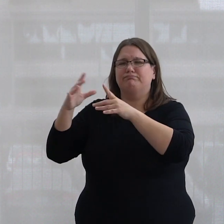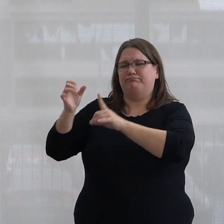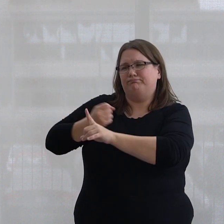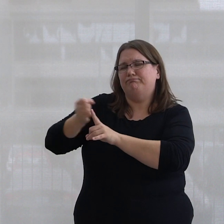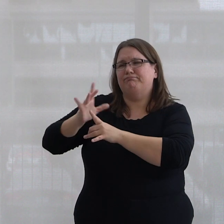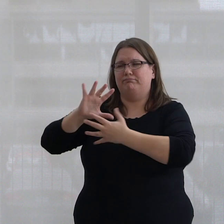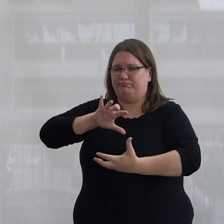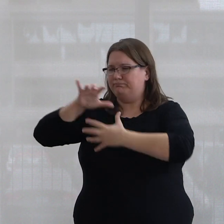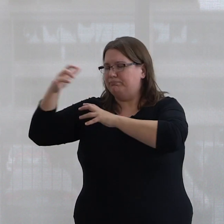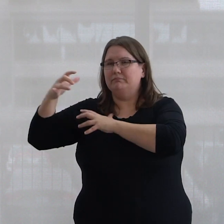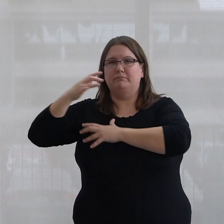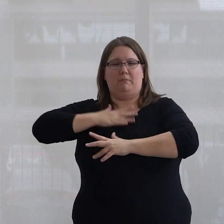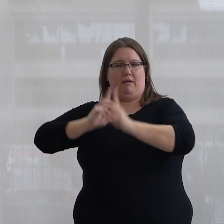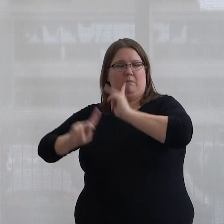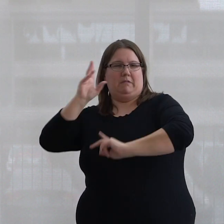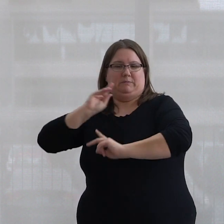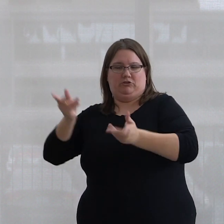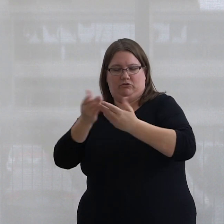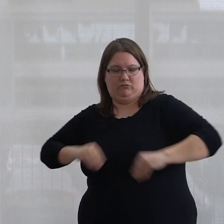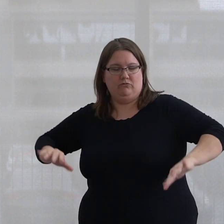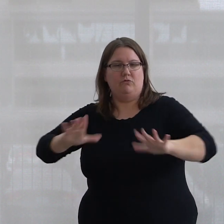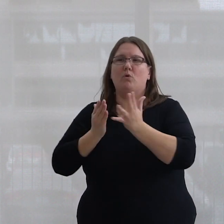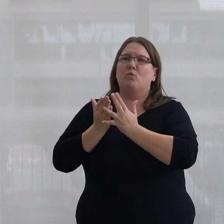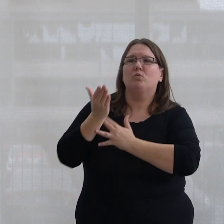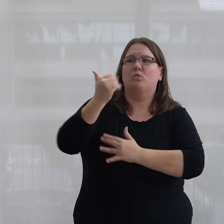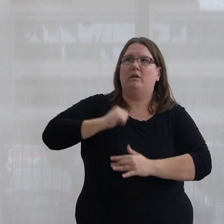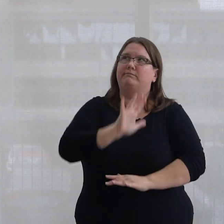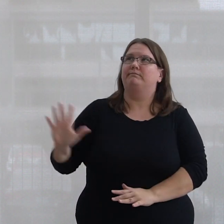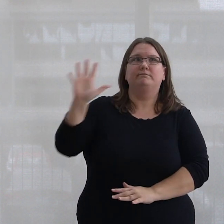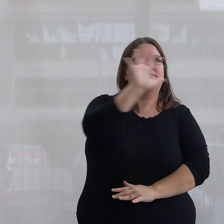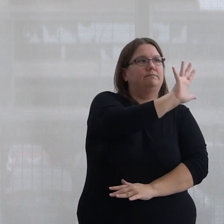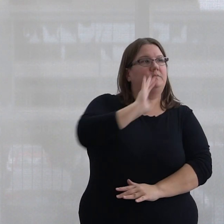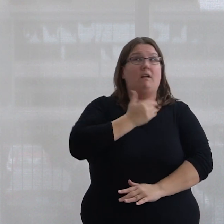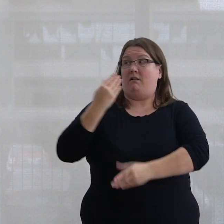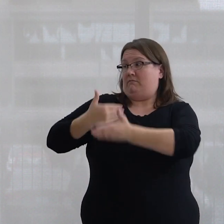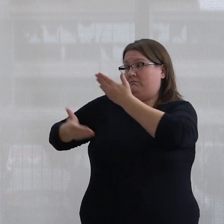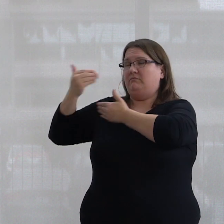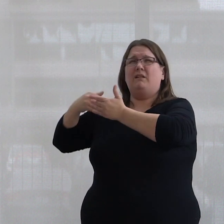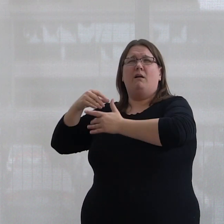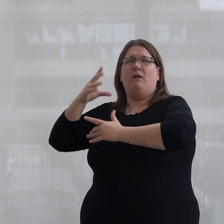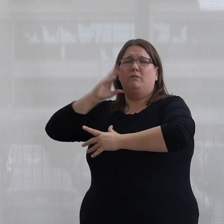that my peoples experienced on this land and throughout much of Canada. Our ancestors faced such hardships